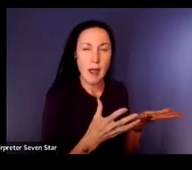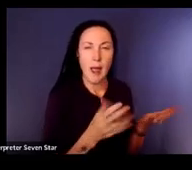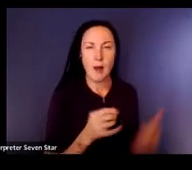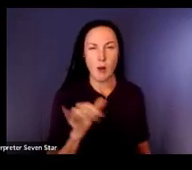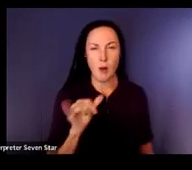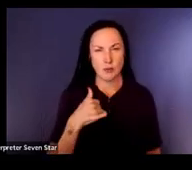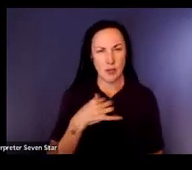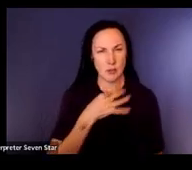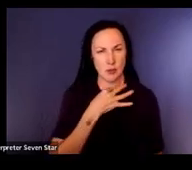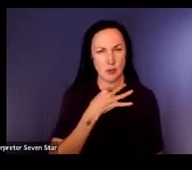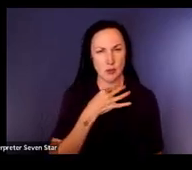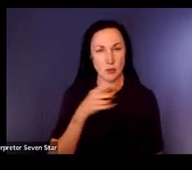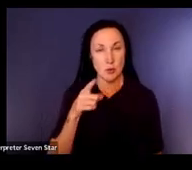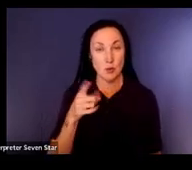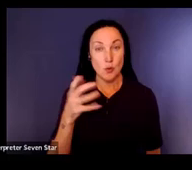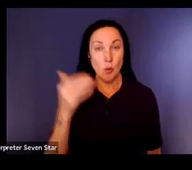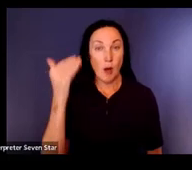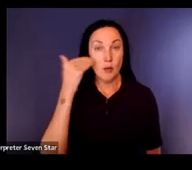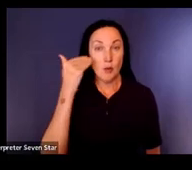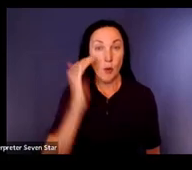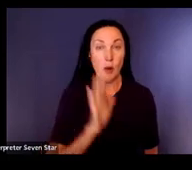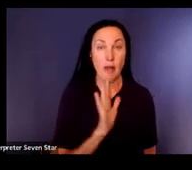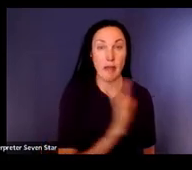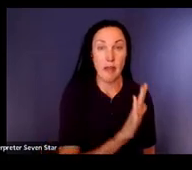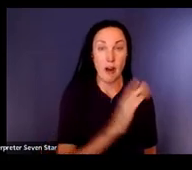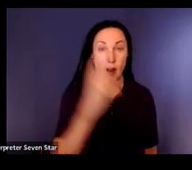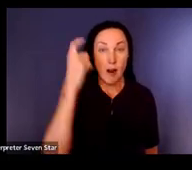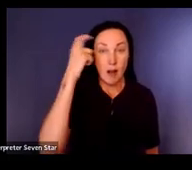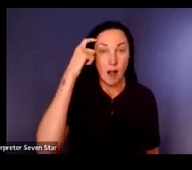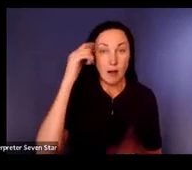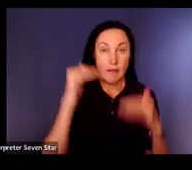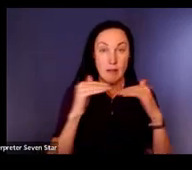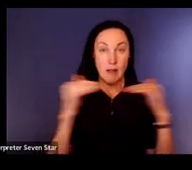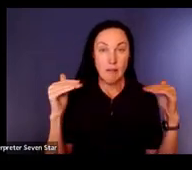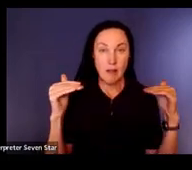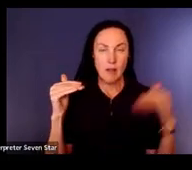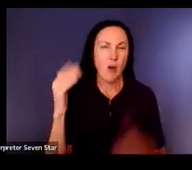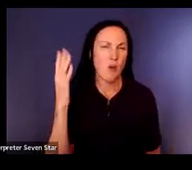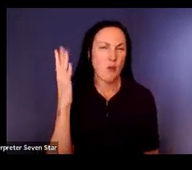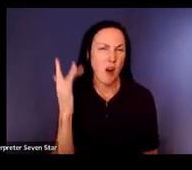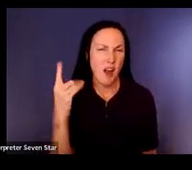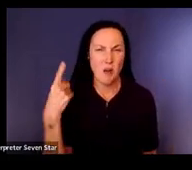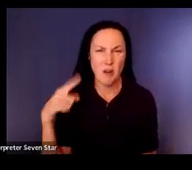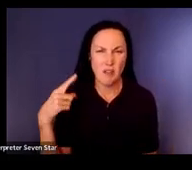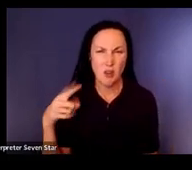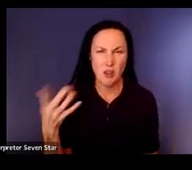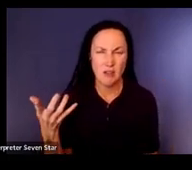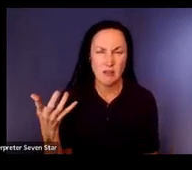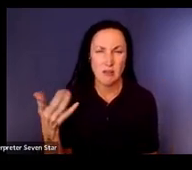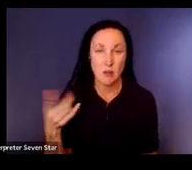of the student tell me about what I should or shouldn't teach, how I should or shouldn't